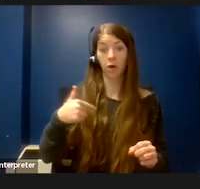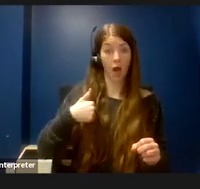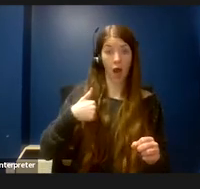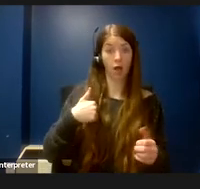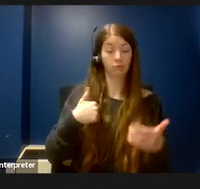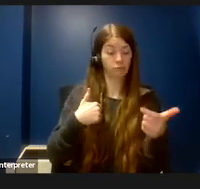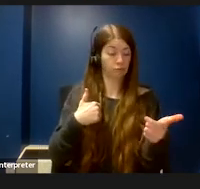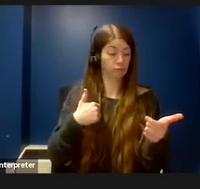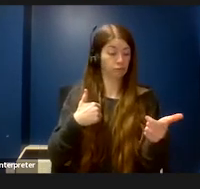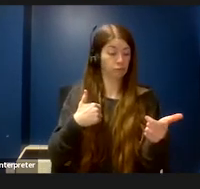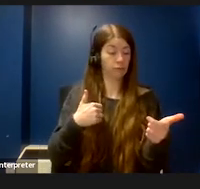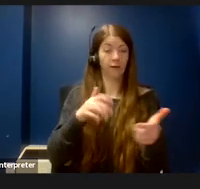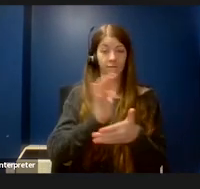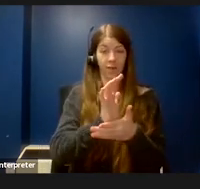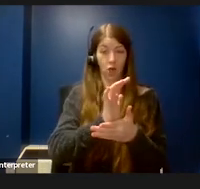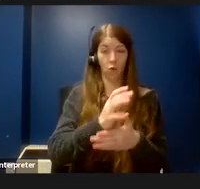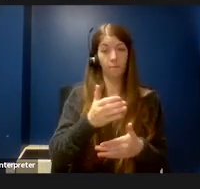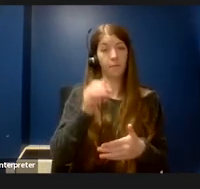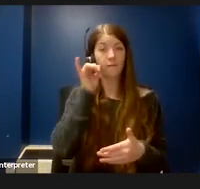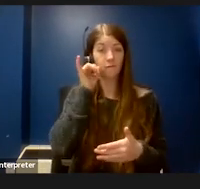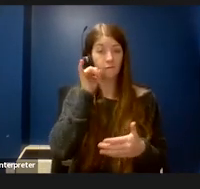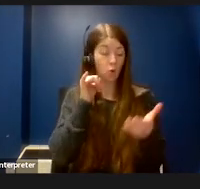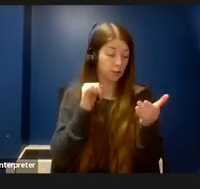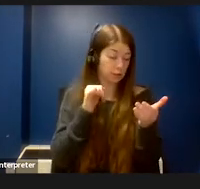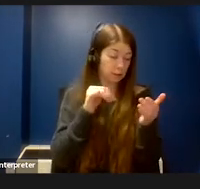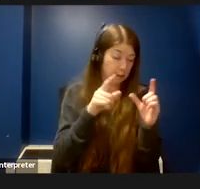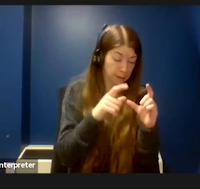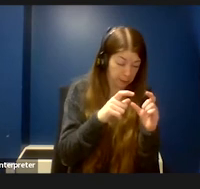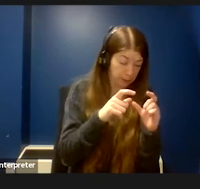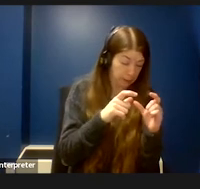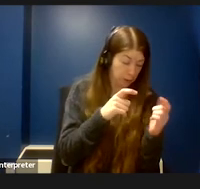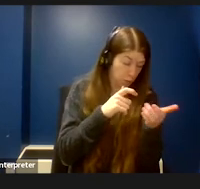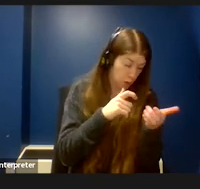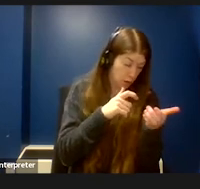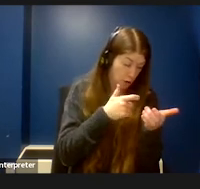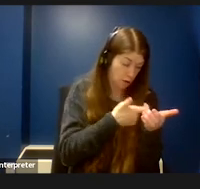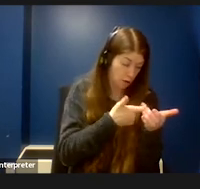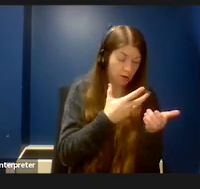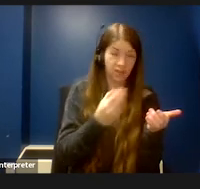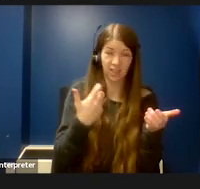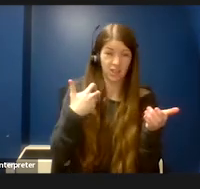early in the morning when the rest of my household is sleeping and I don't want to have my volume on.